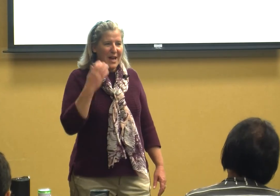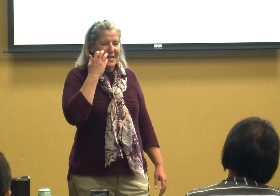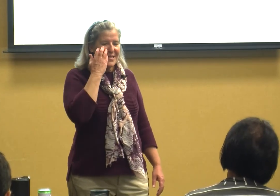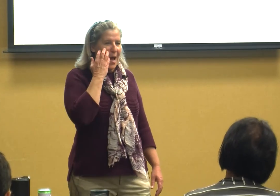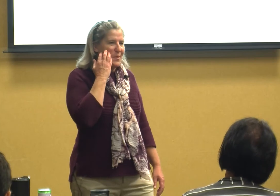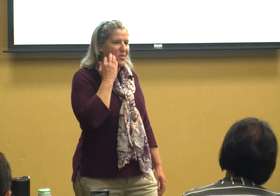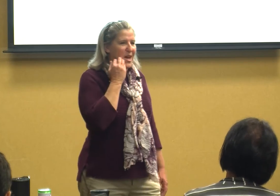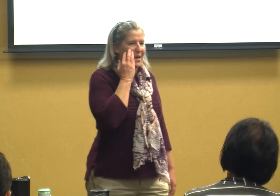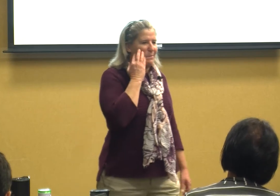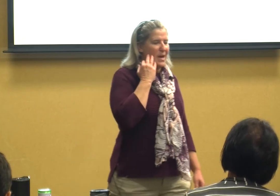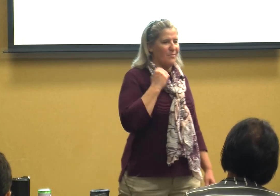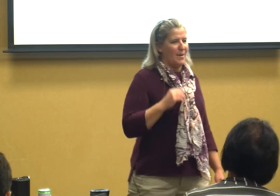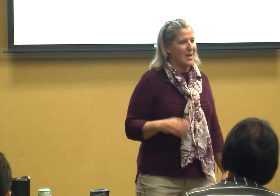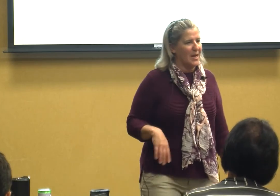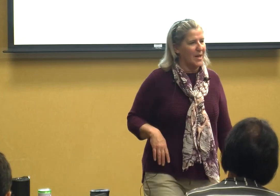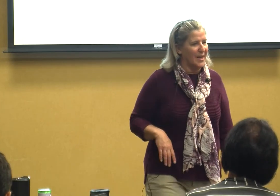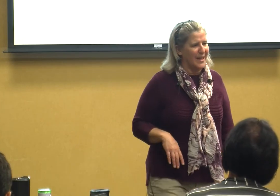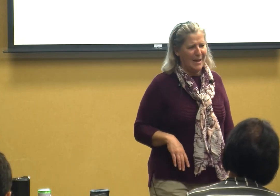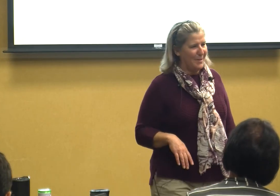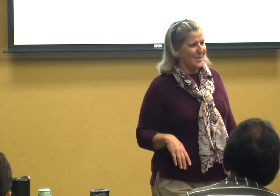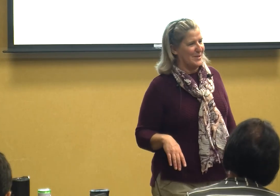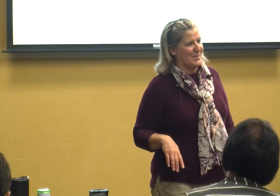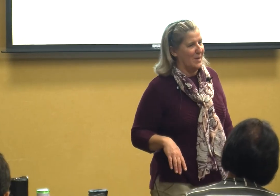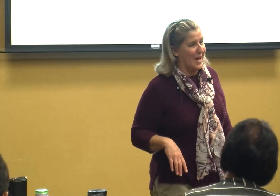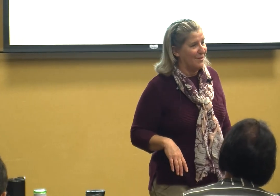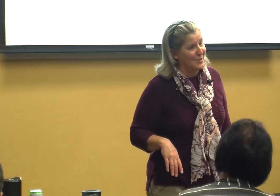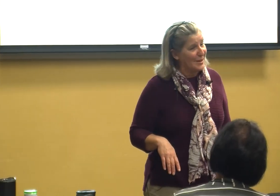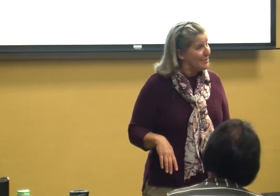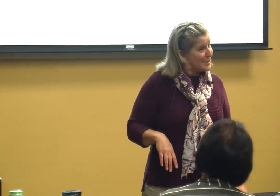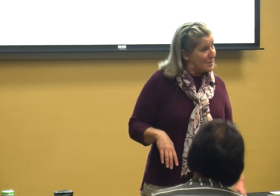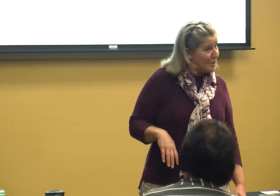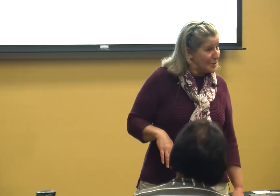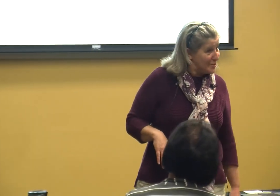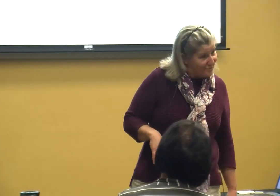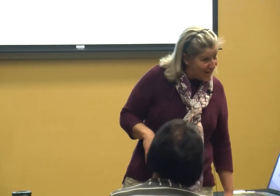I stop and think man if I'm that kid I've been doing some behavior too just to watch your face